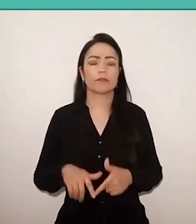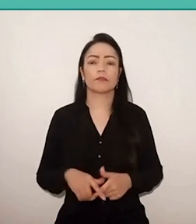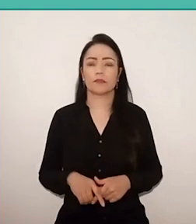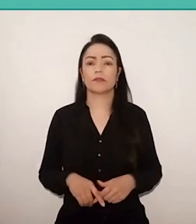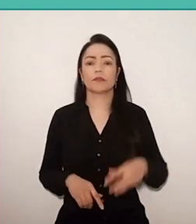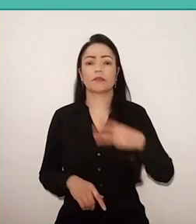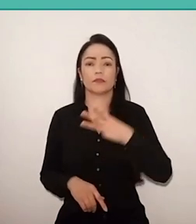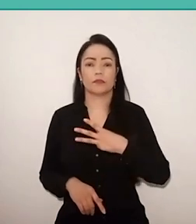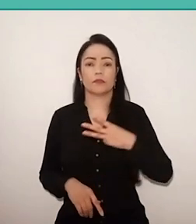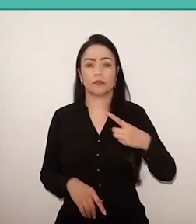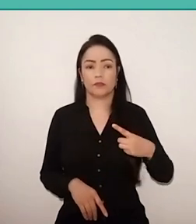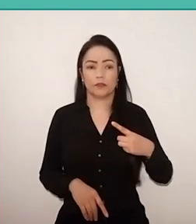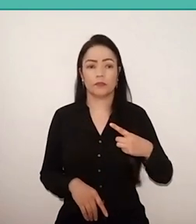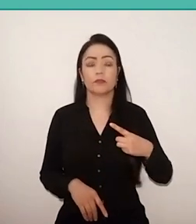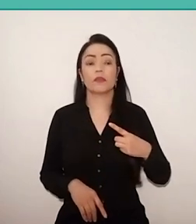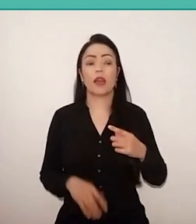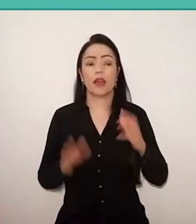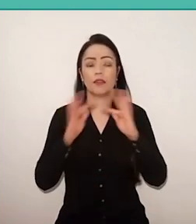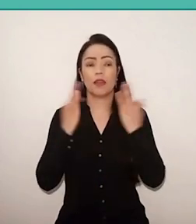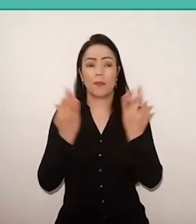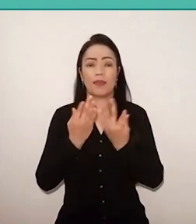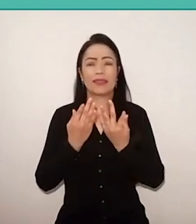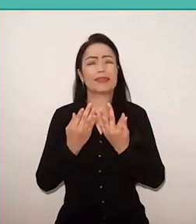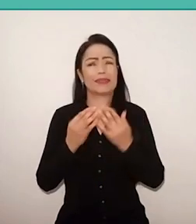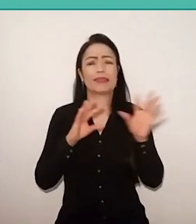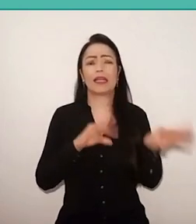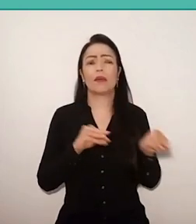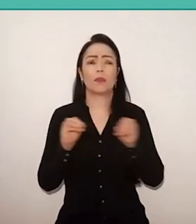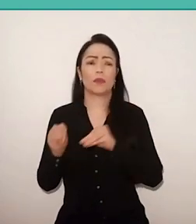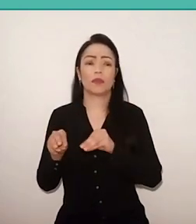the family will be forced to move to Jaboatão dos Guararapes,